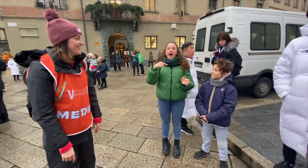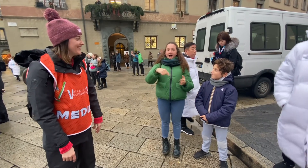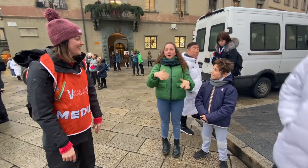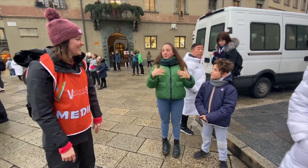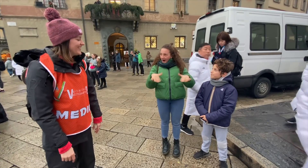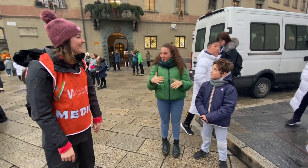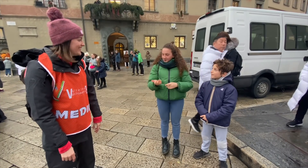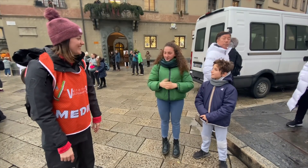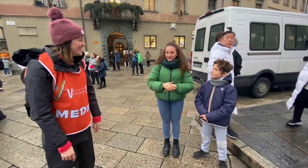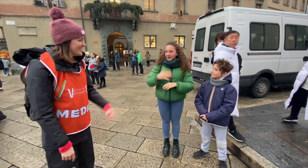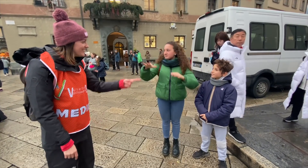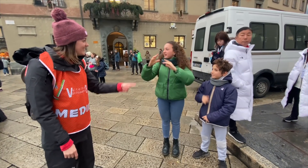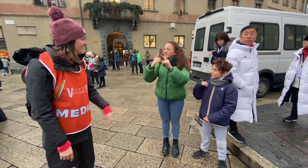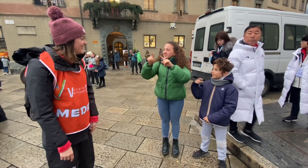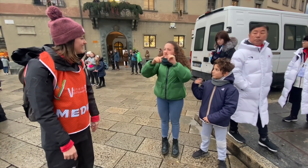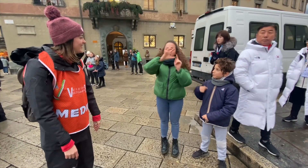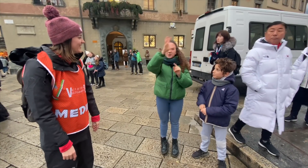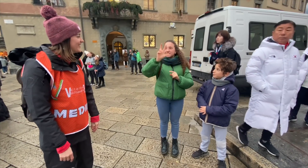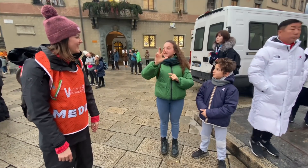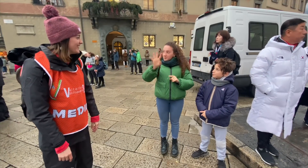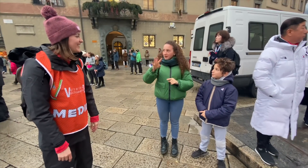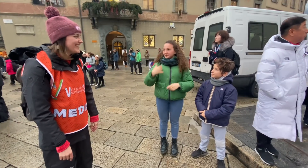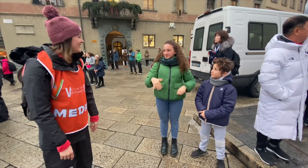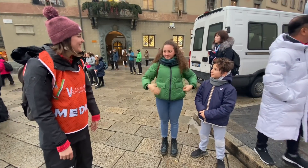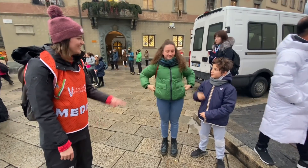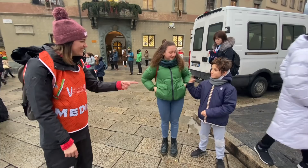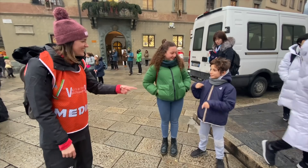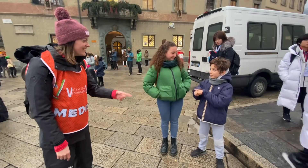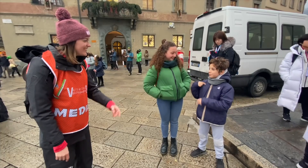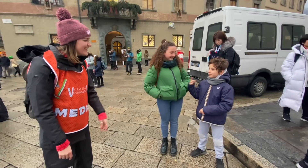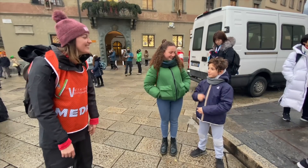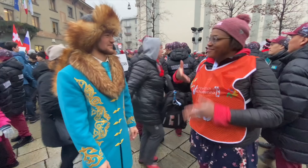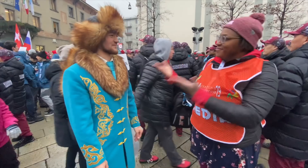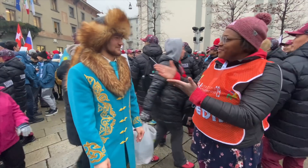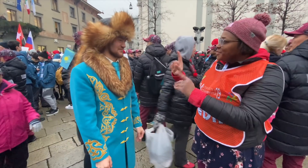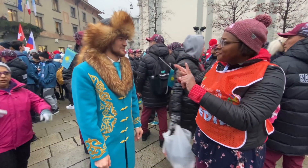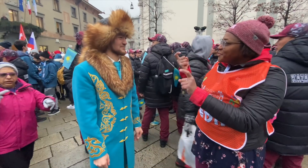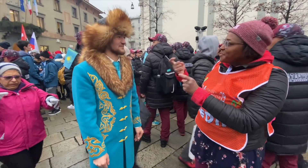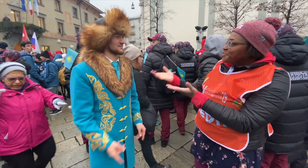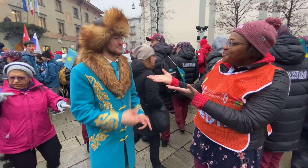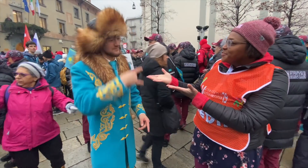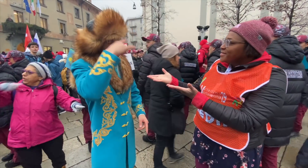I'm like, wow. There are 34 countries! I feel the same. Where are you from?